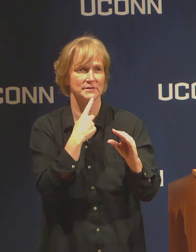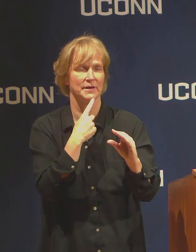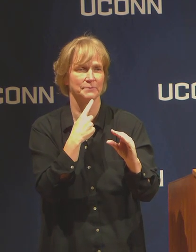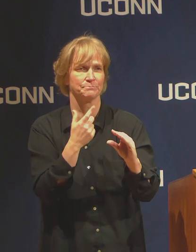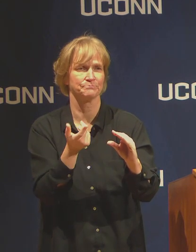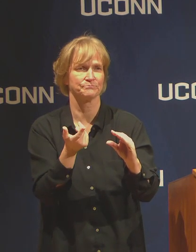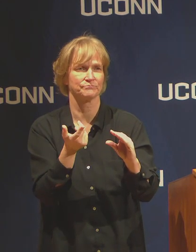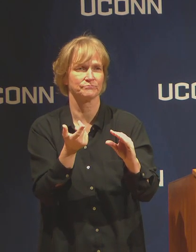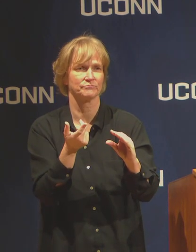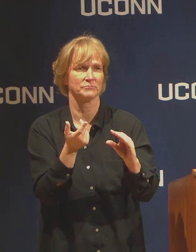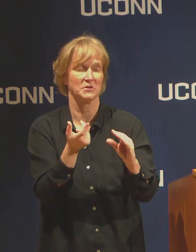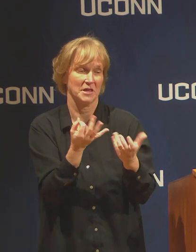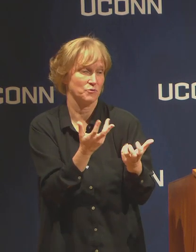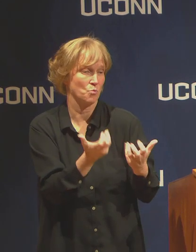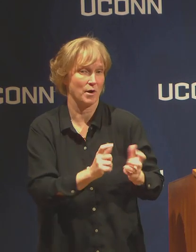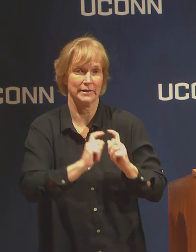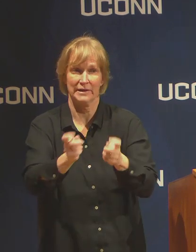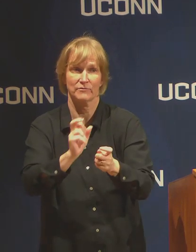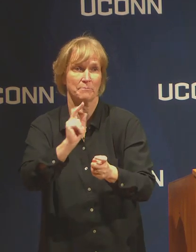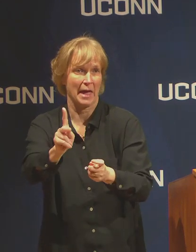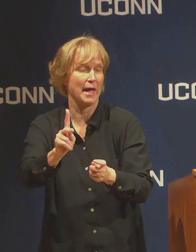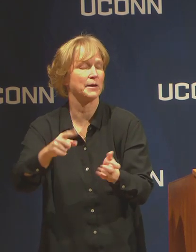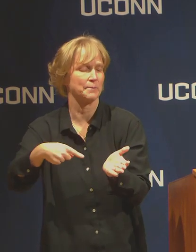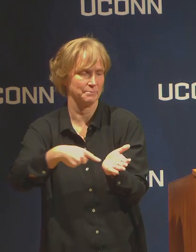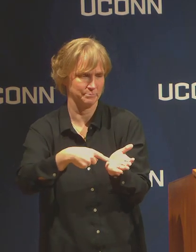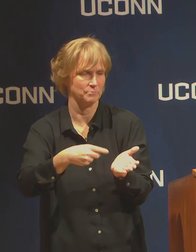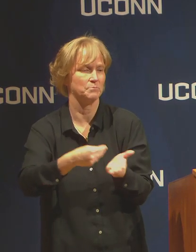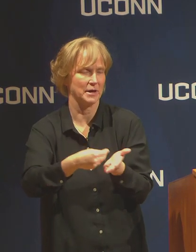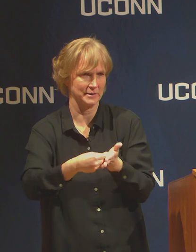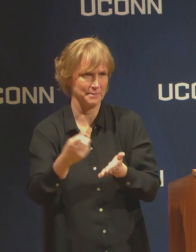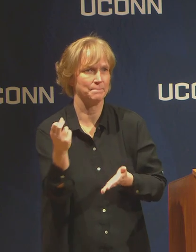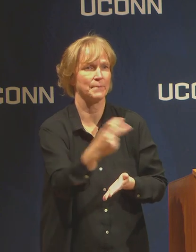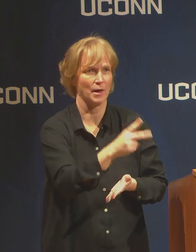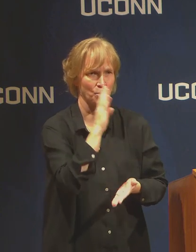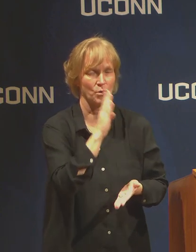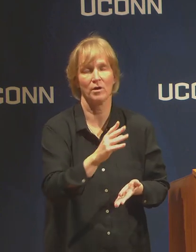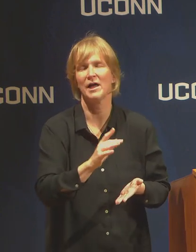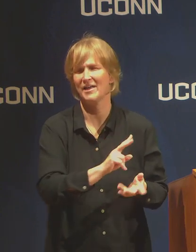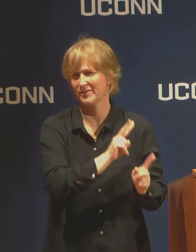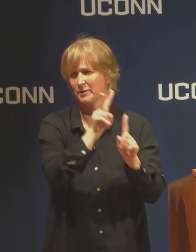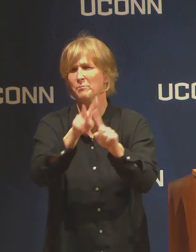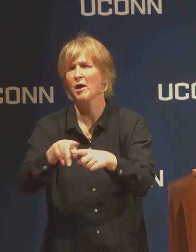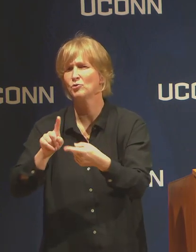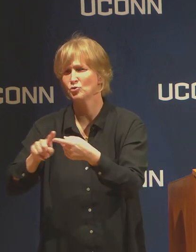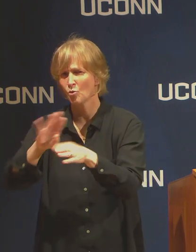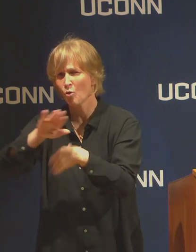to refund the regalia. And that applies for faculty and staff as well as any graduates.